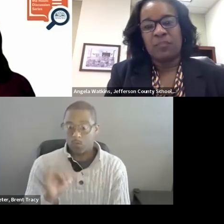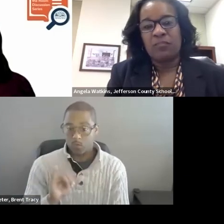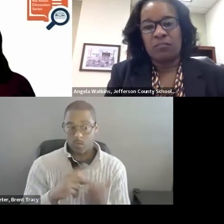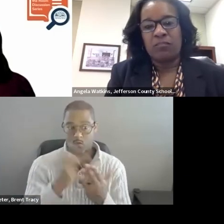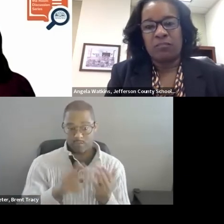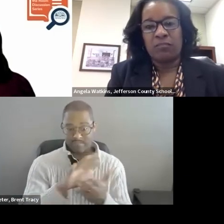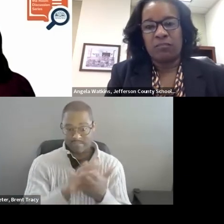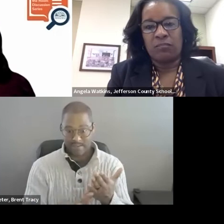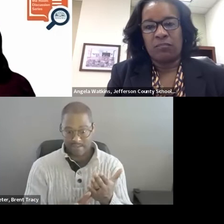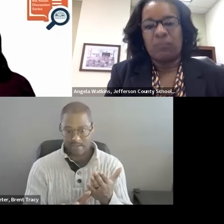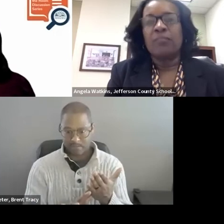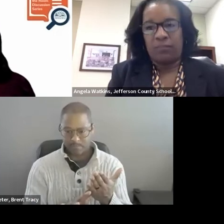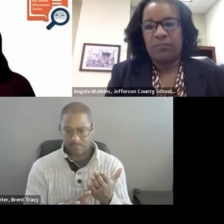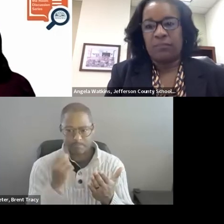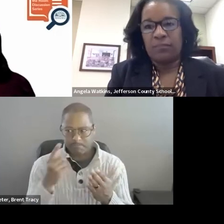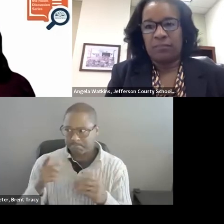is Professional Development, right? So coaching